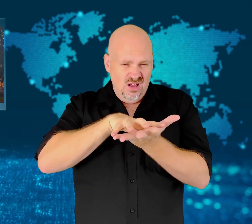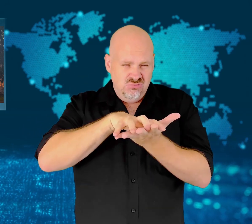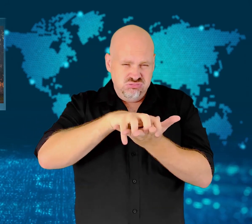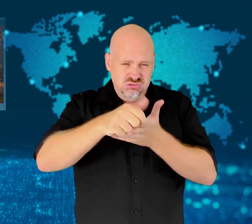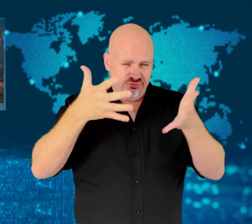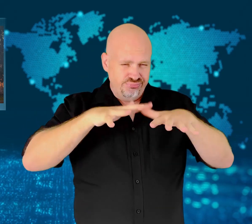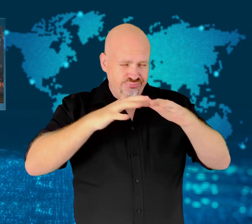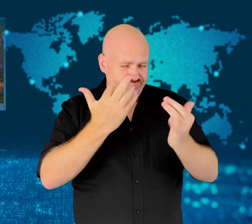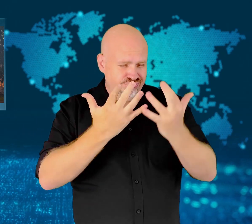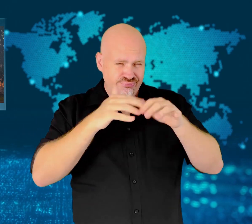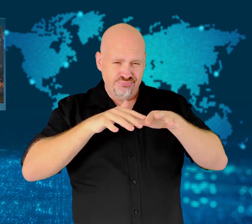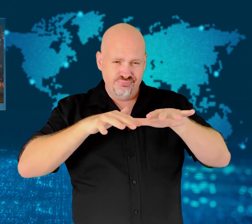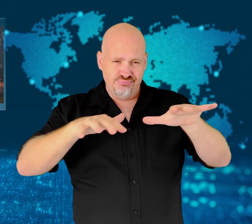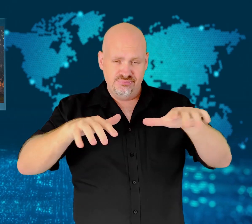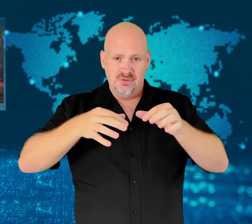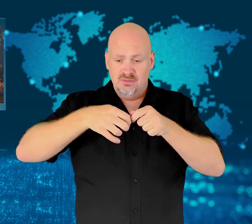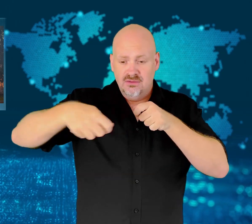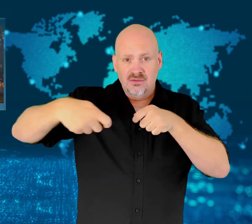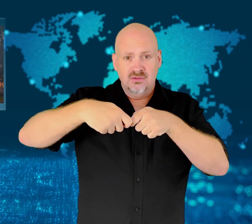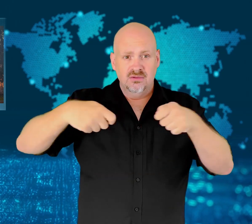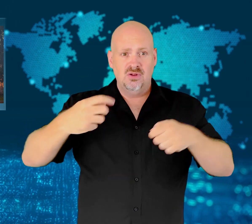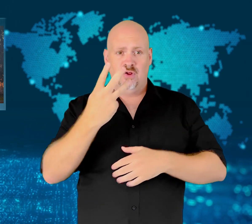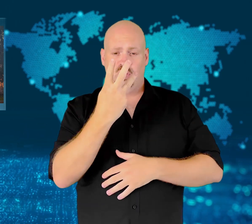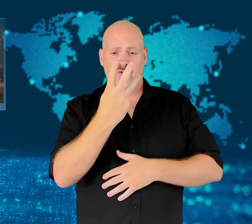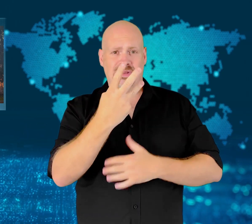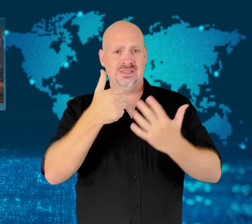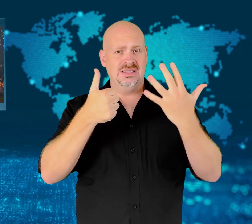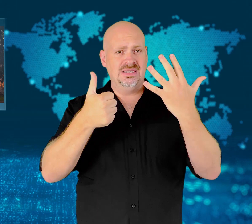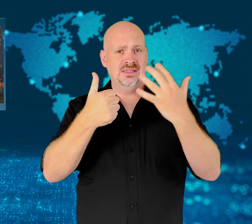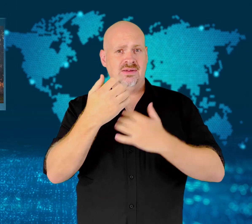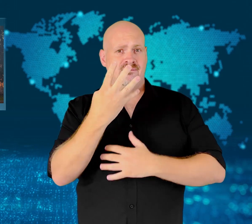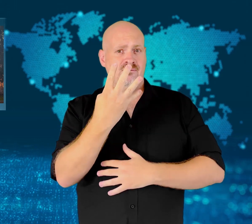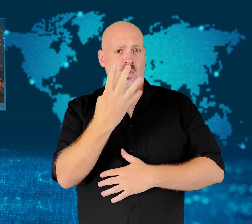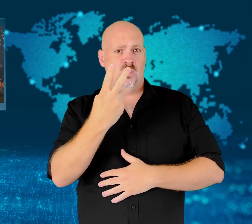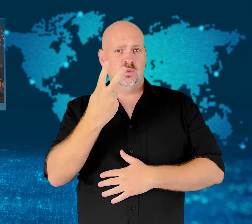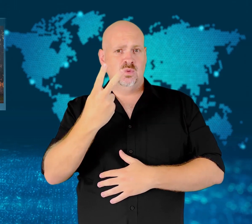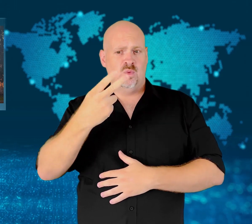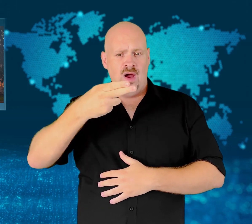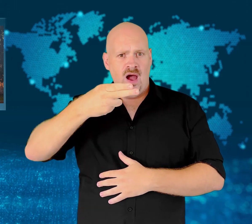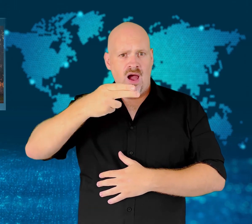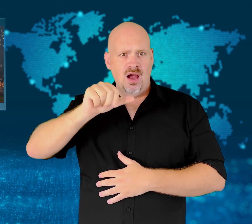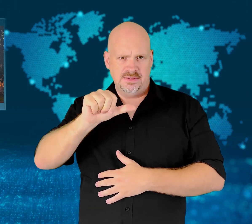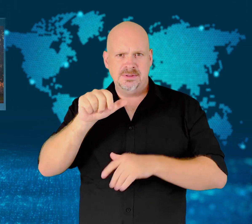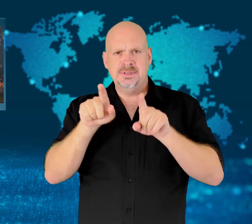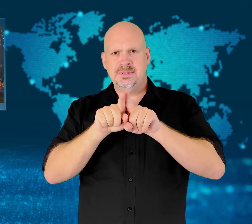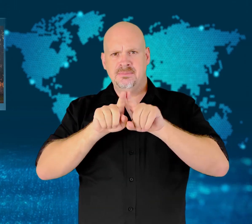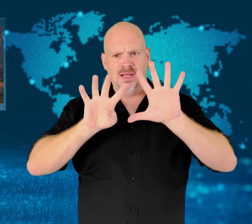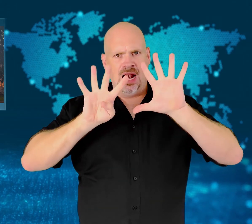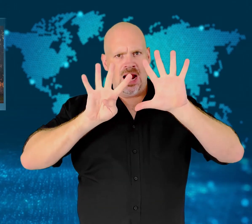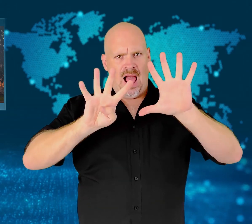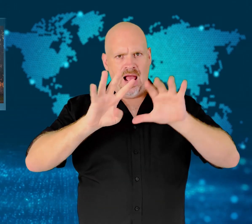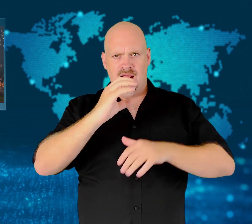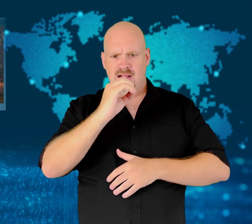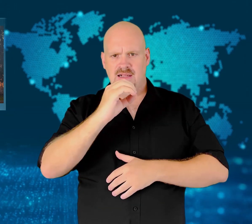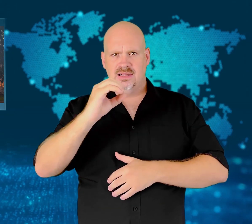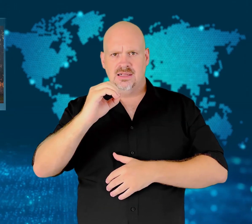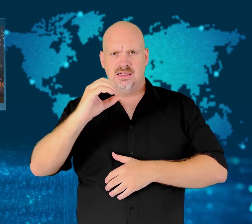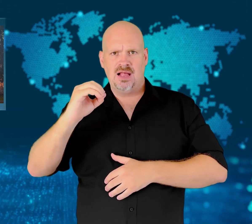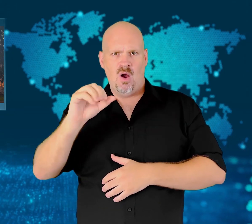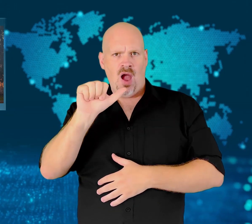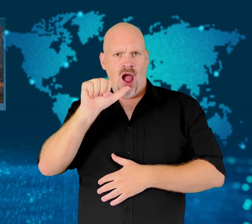In Spain, over 3,200 people have evacuated.